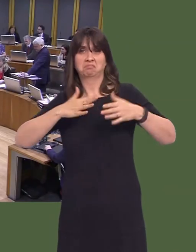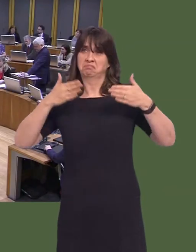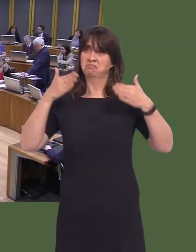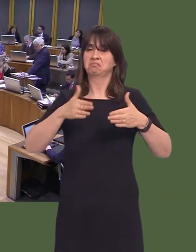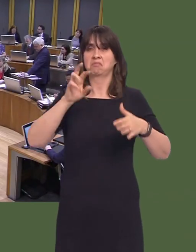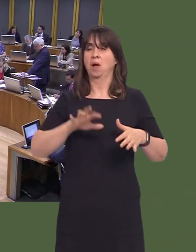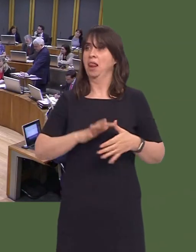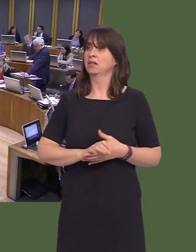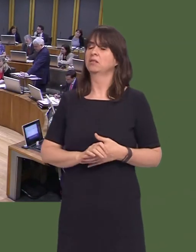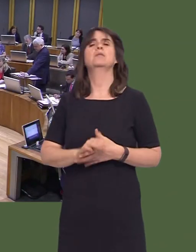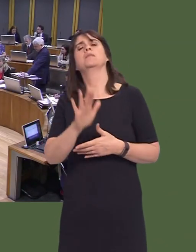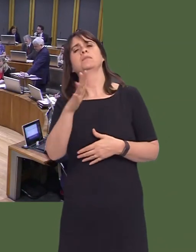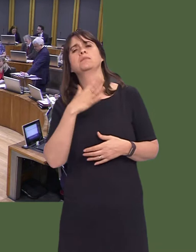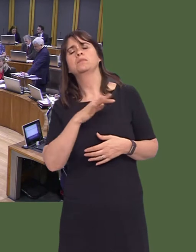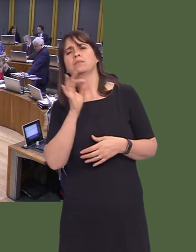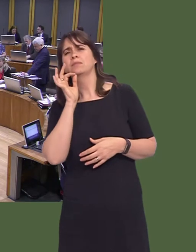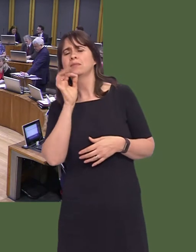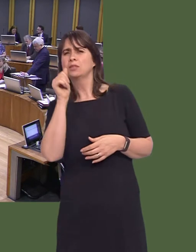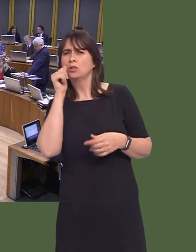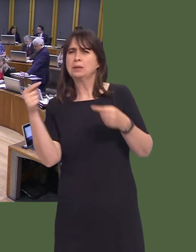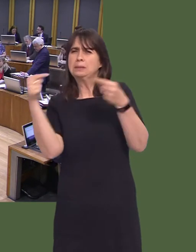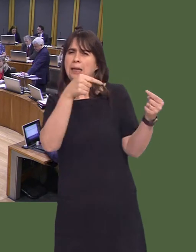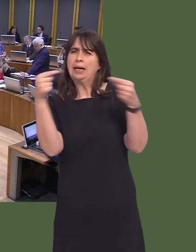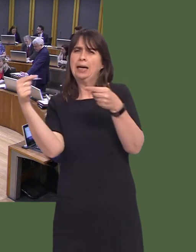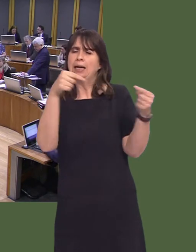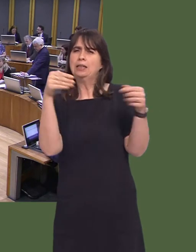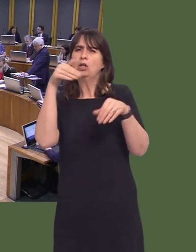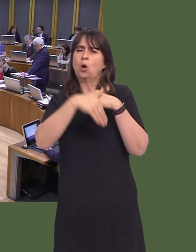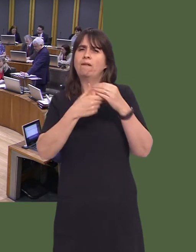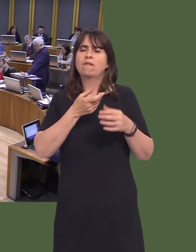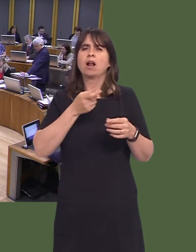important to note your absence from the debate on the leak inquiry last week. Despite retreating